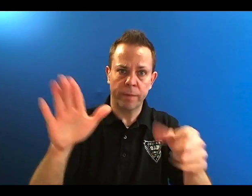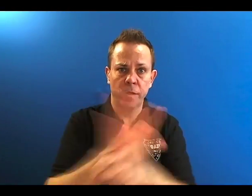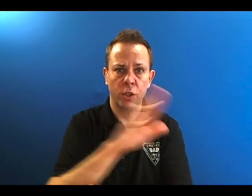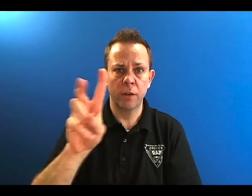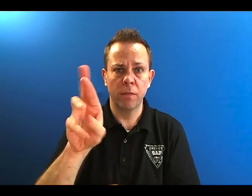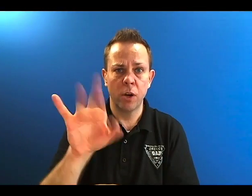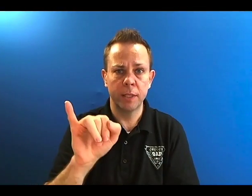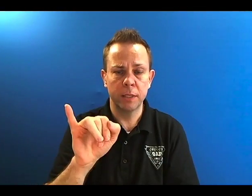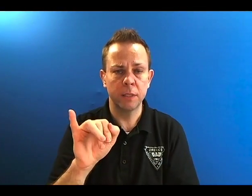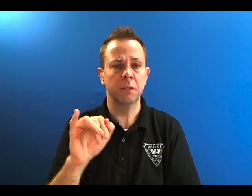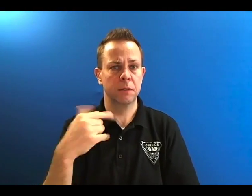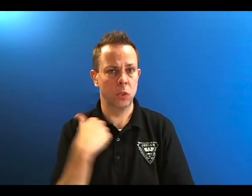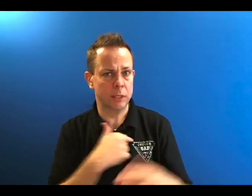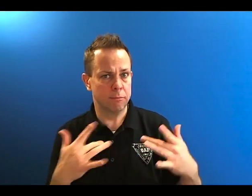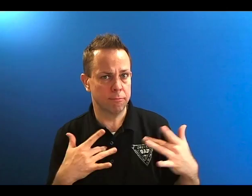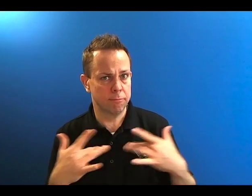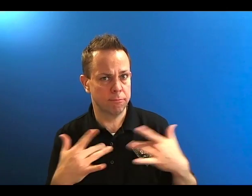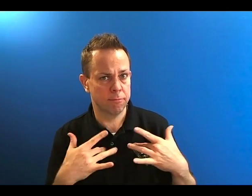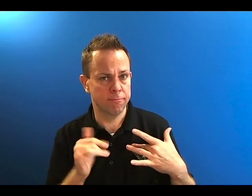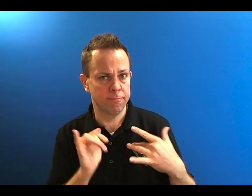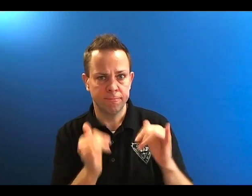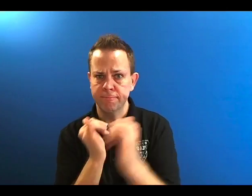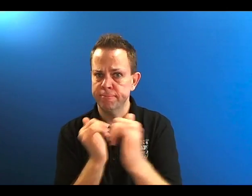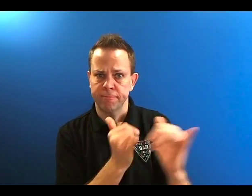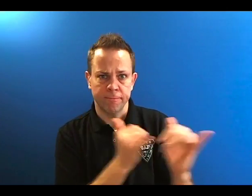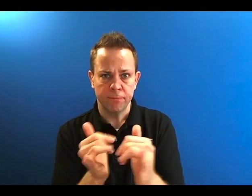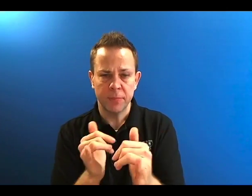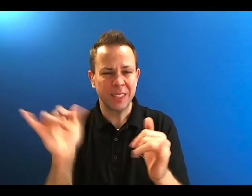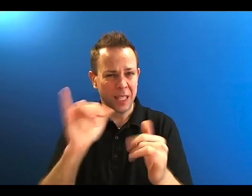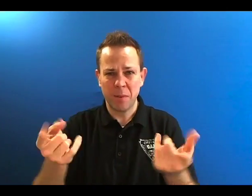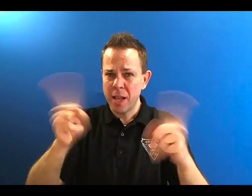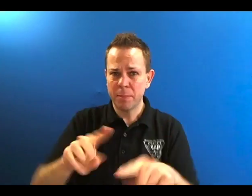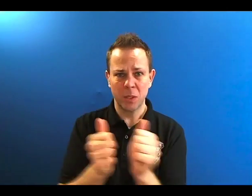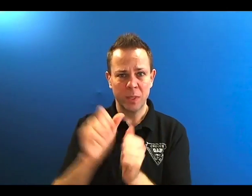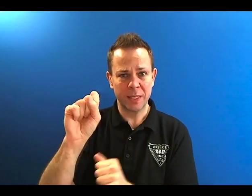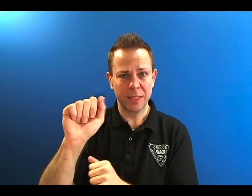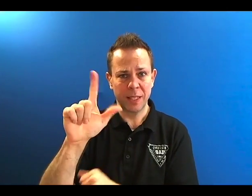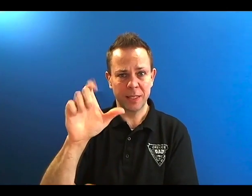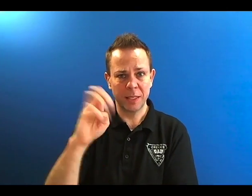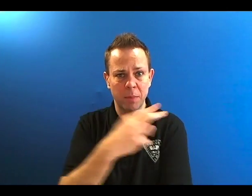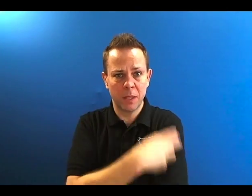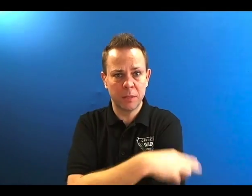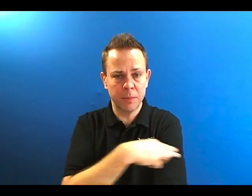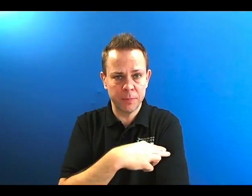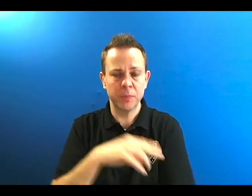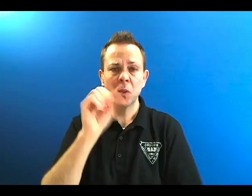video remote interpreters. OAD shares the concern of our community. This happened with Salem Health several years ago.